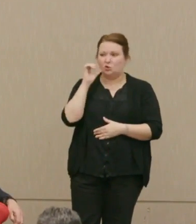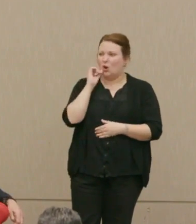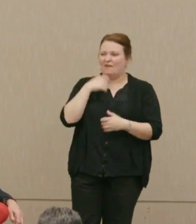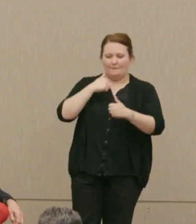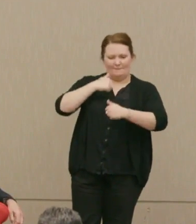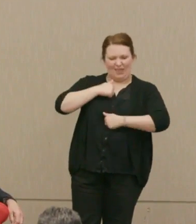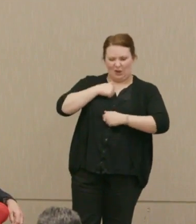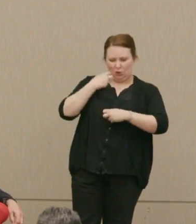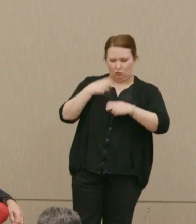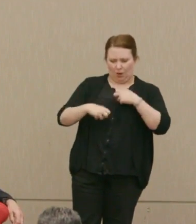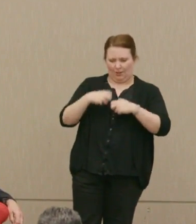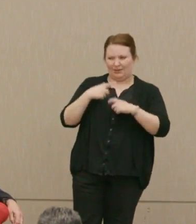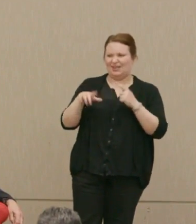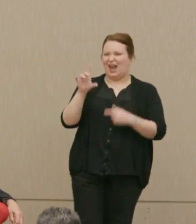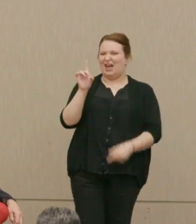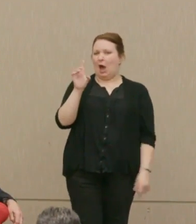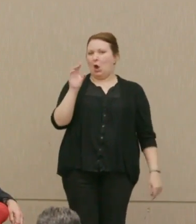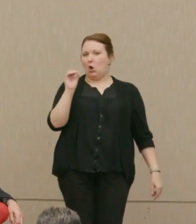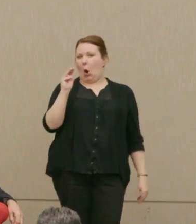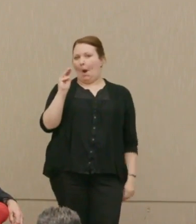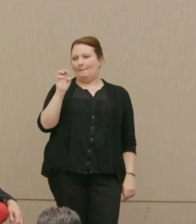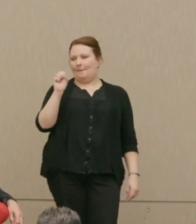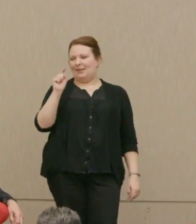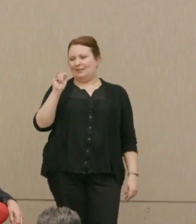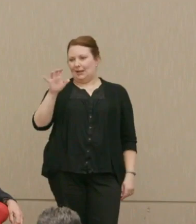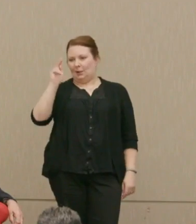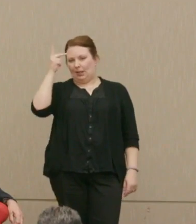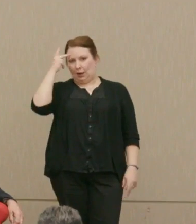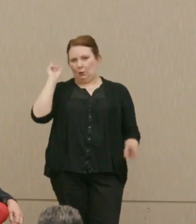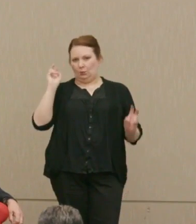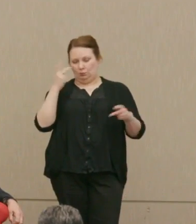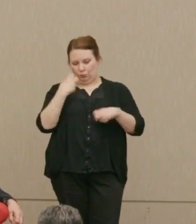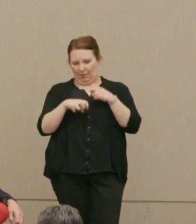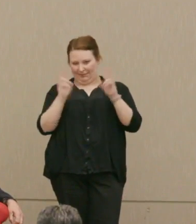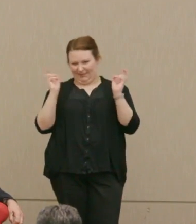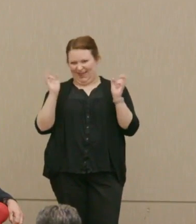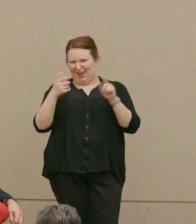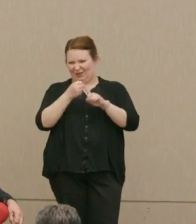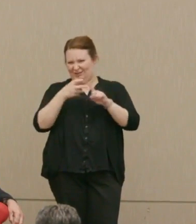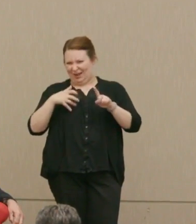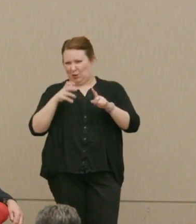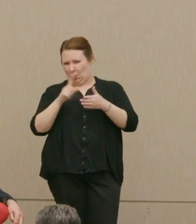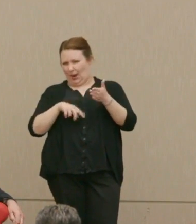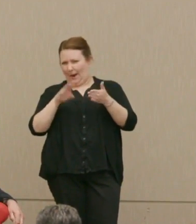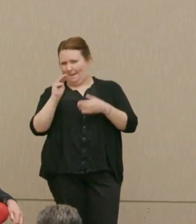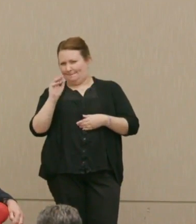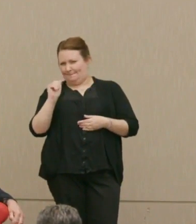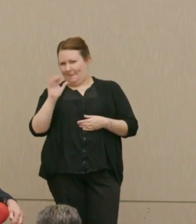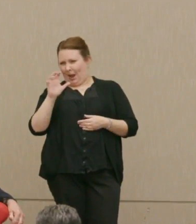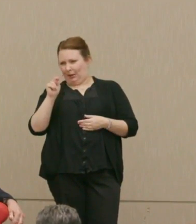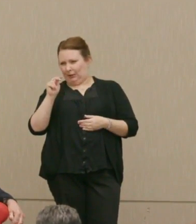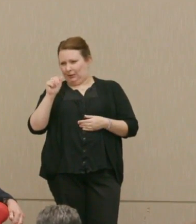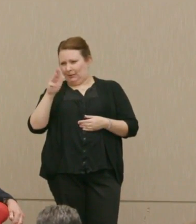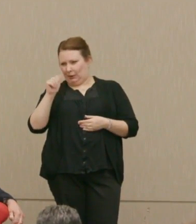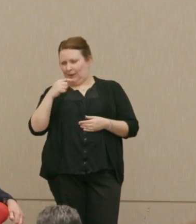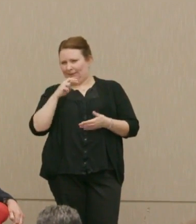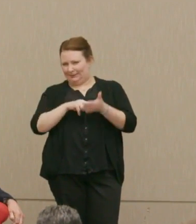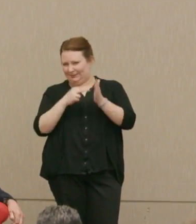There is a domestic political problem." Can you expand on what McNamara meant by that?